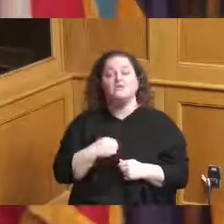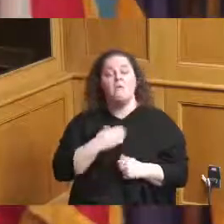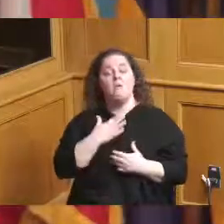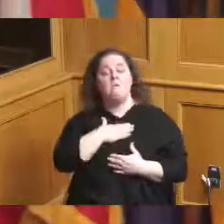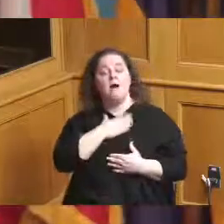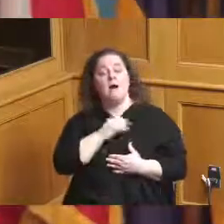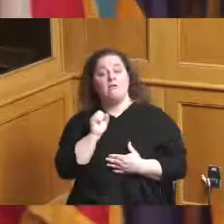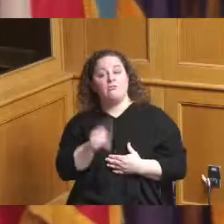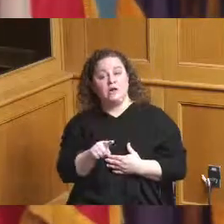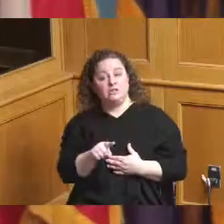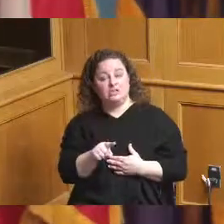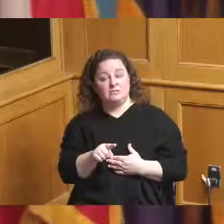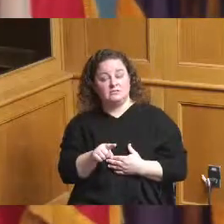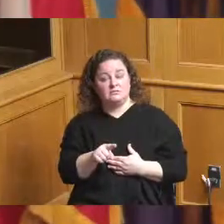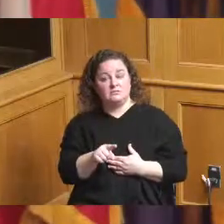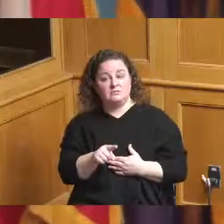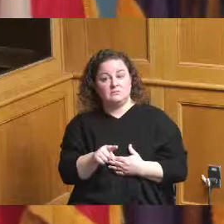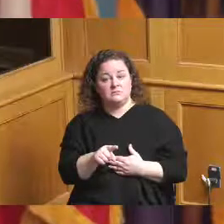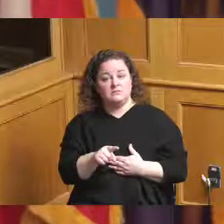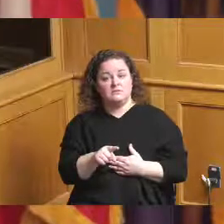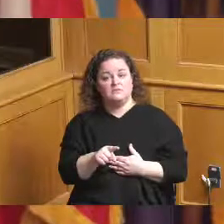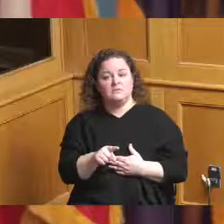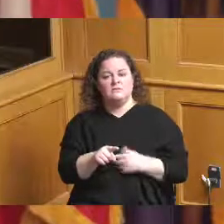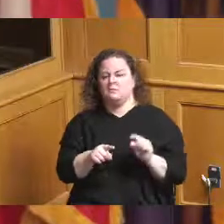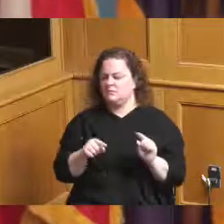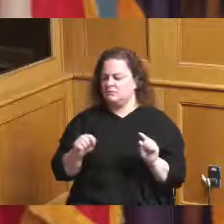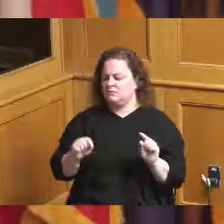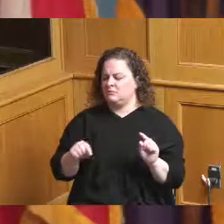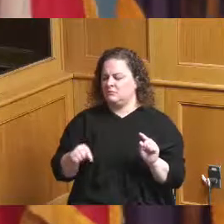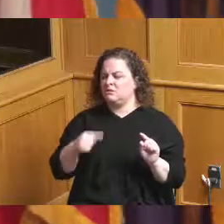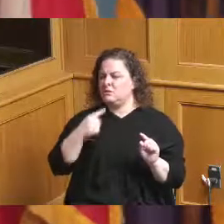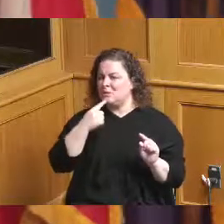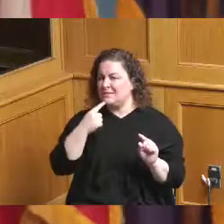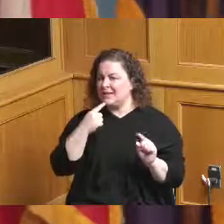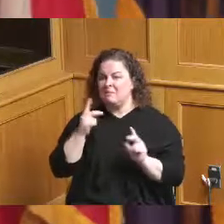on this I know Steve Lieber said people begged them to do it and everything and I